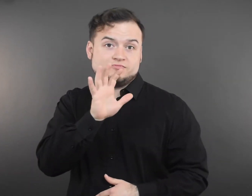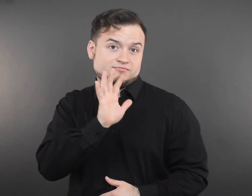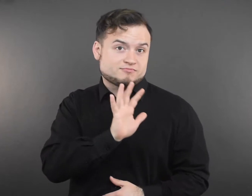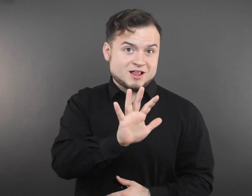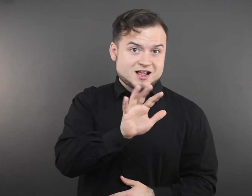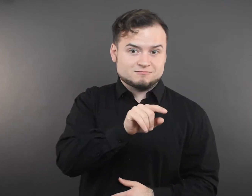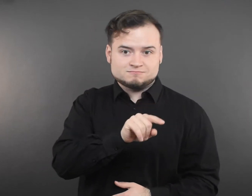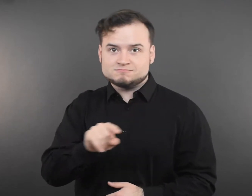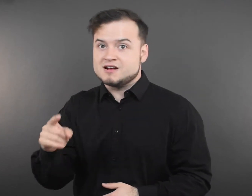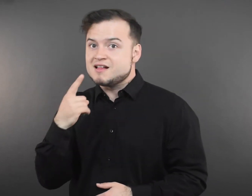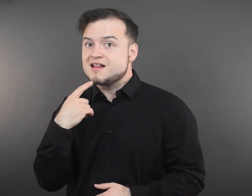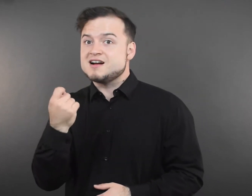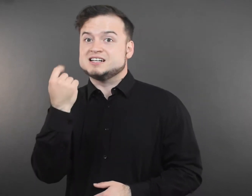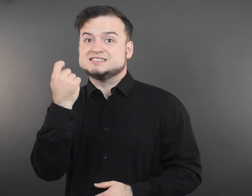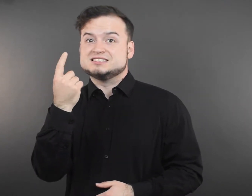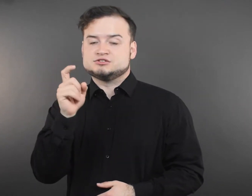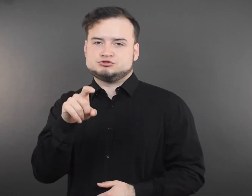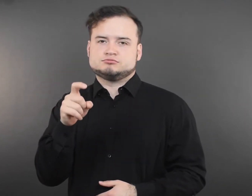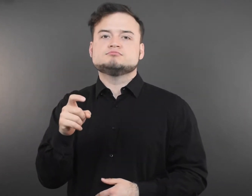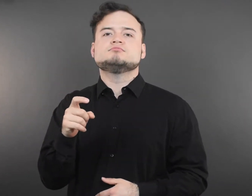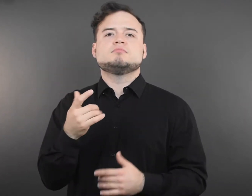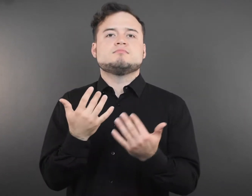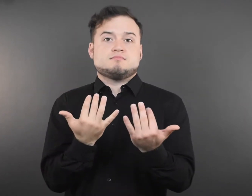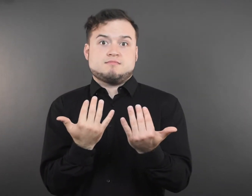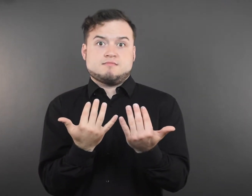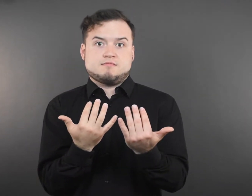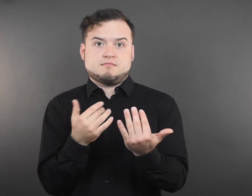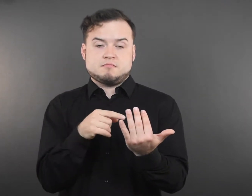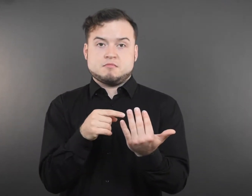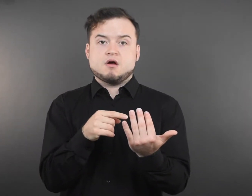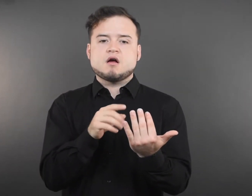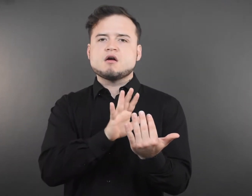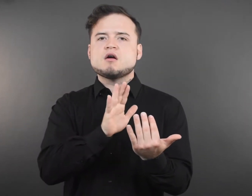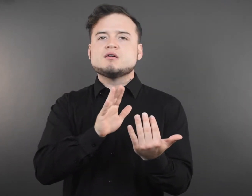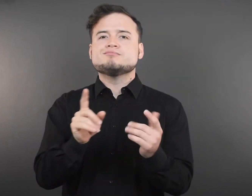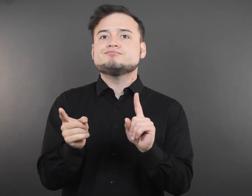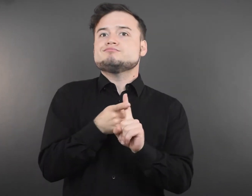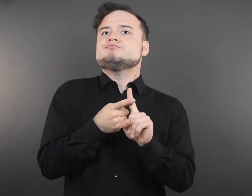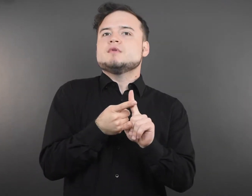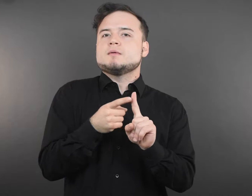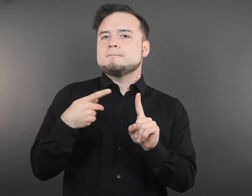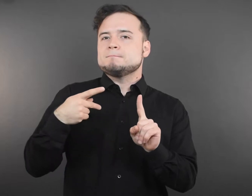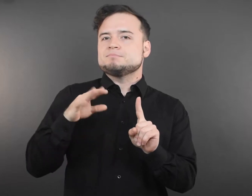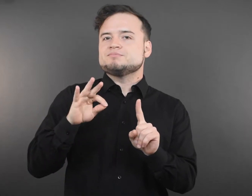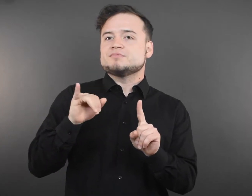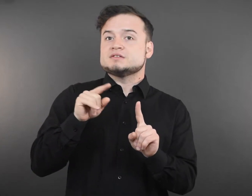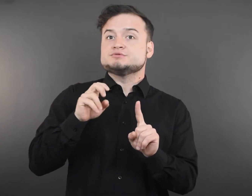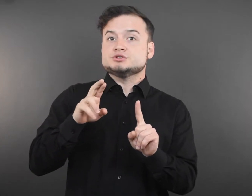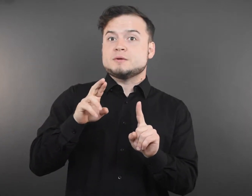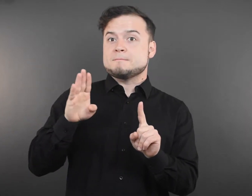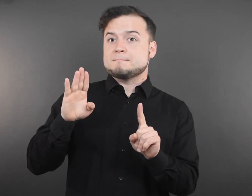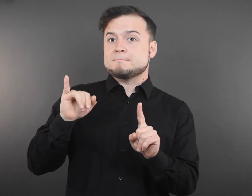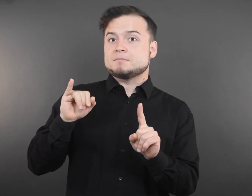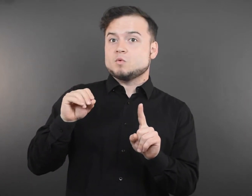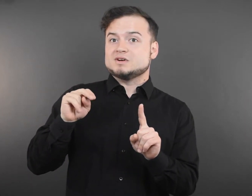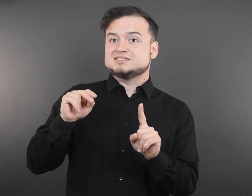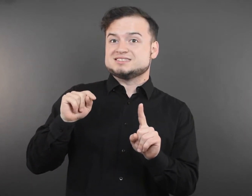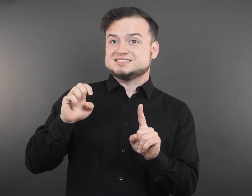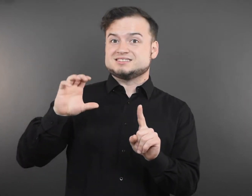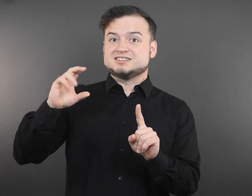should receive a booster shot 5 months after their initial Pfizer-BioNTech vaccination series.